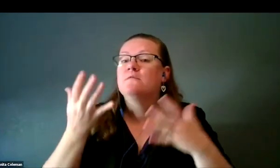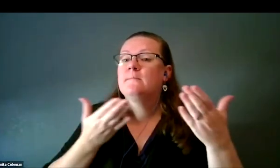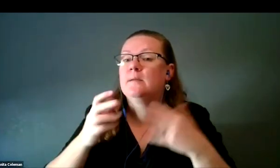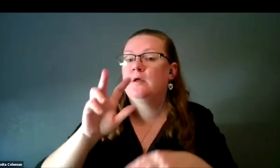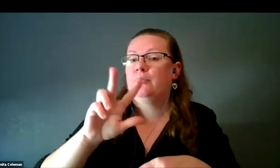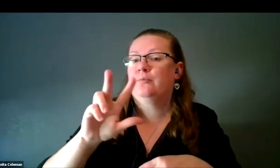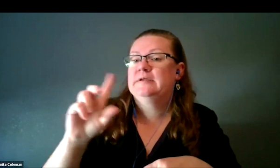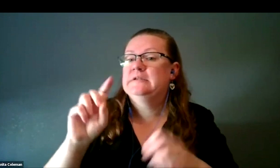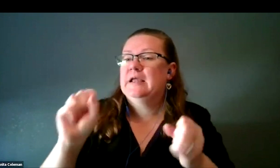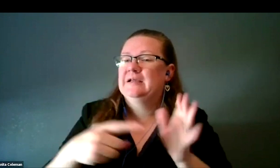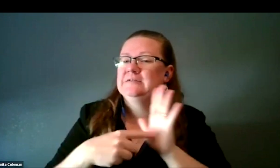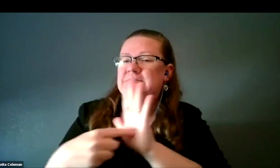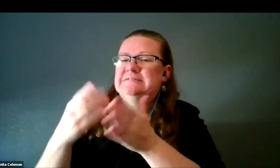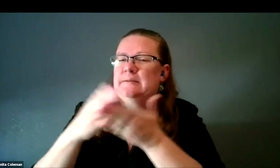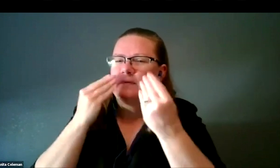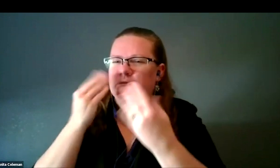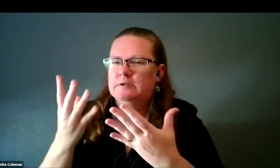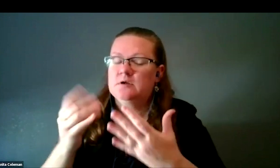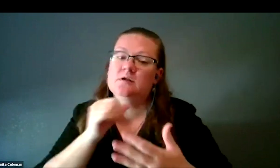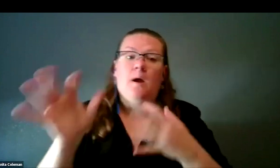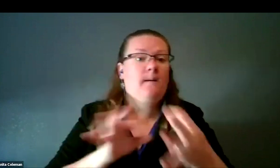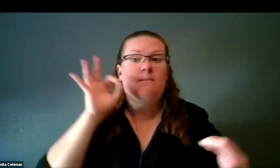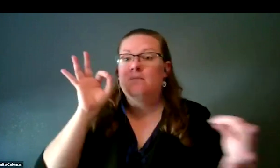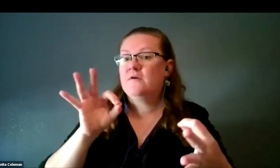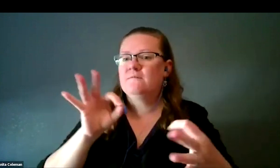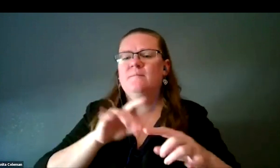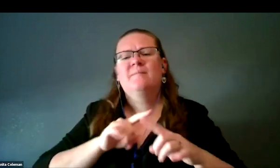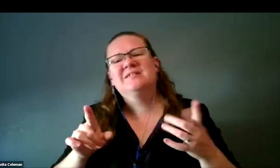It's an imperfect translation, but it could try to translate